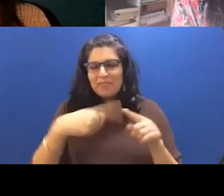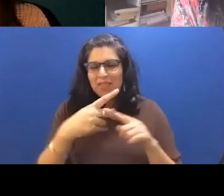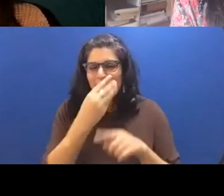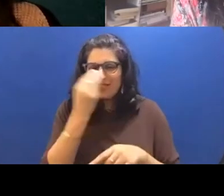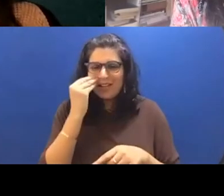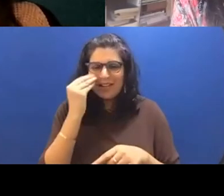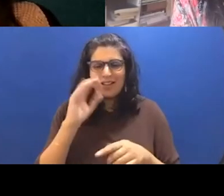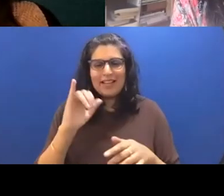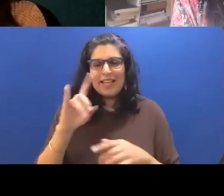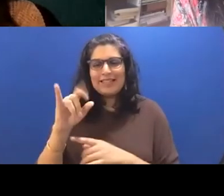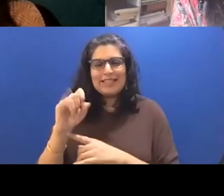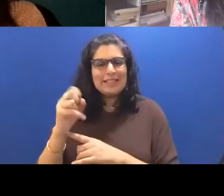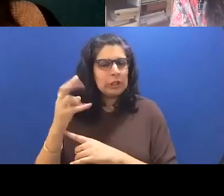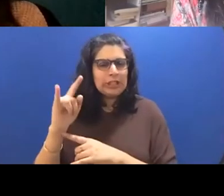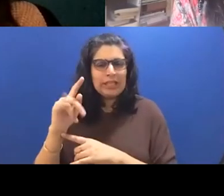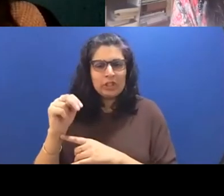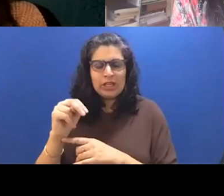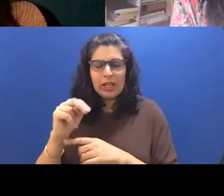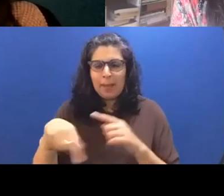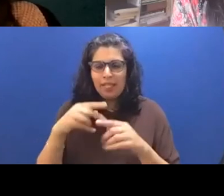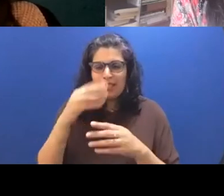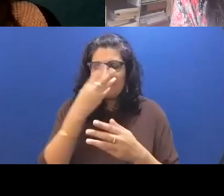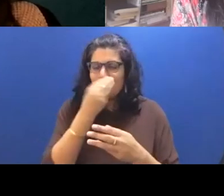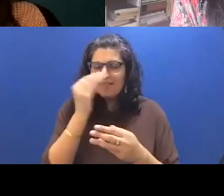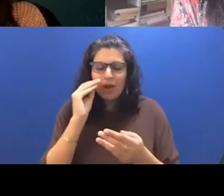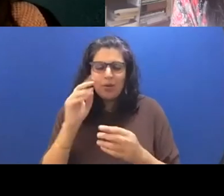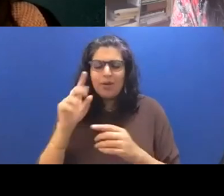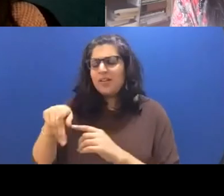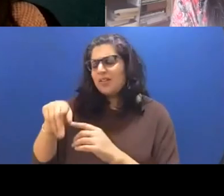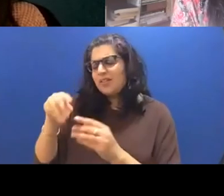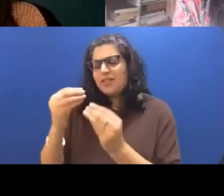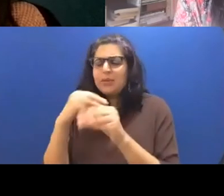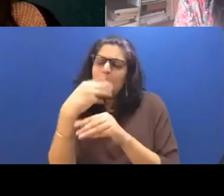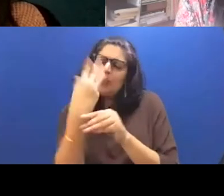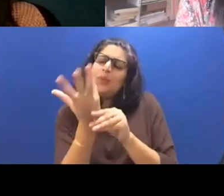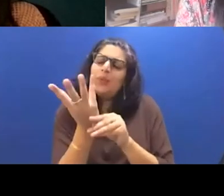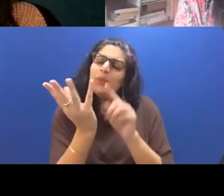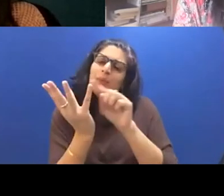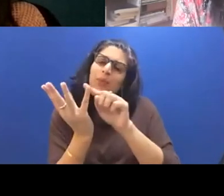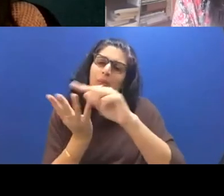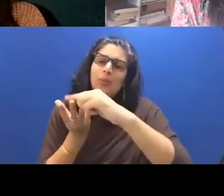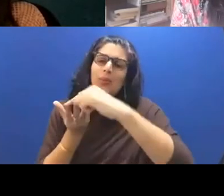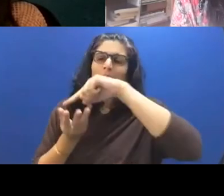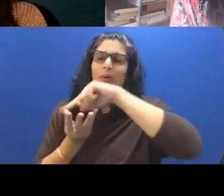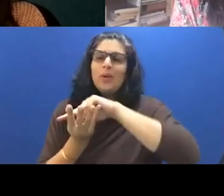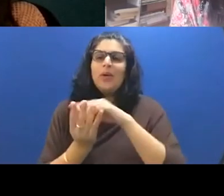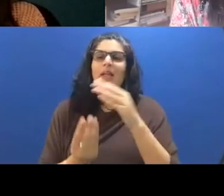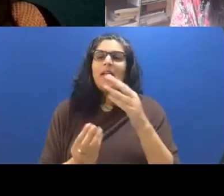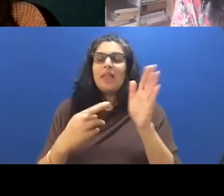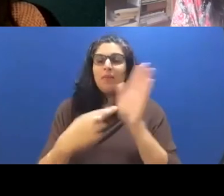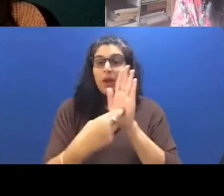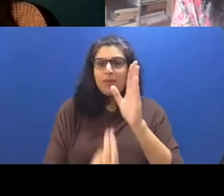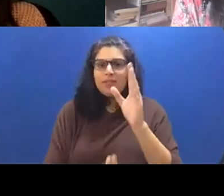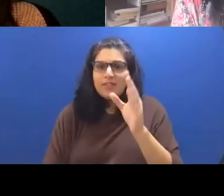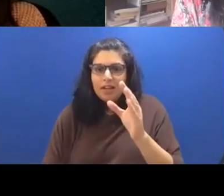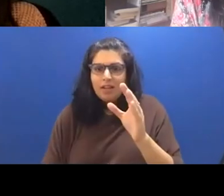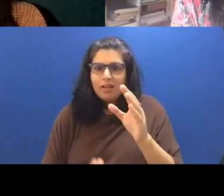and the petals and the way flowers and plants represent destruction and growth to I think